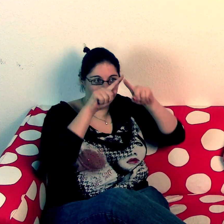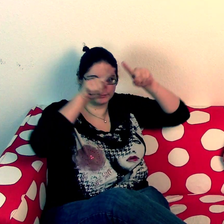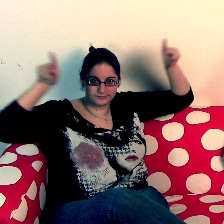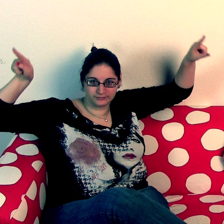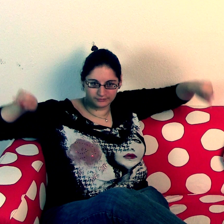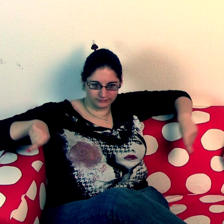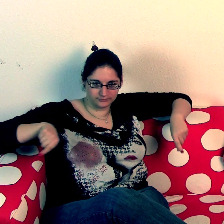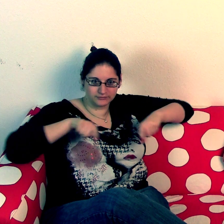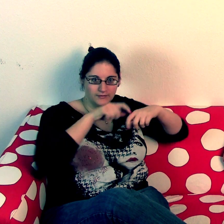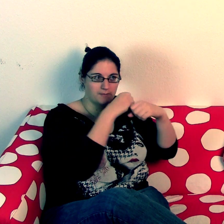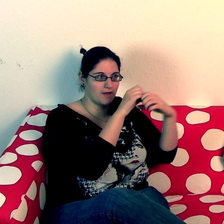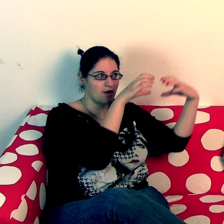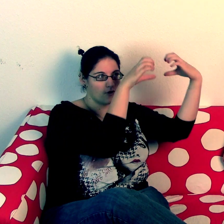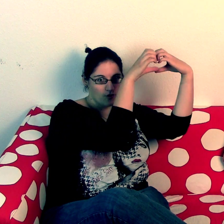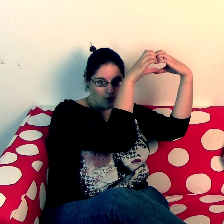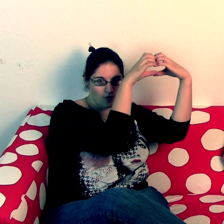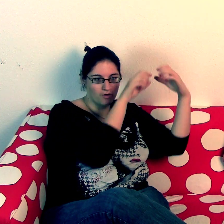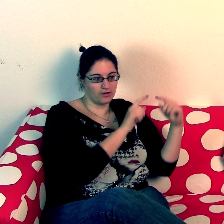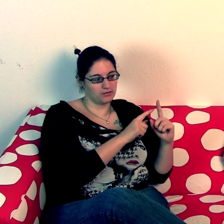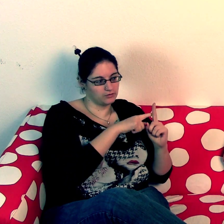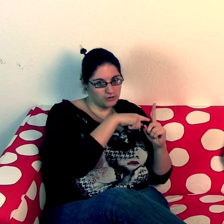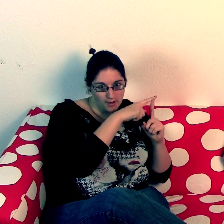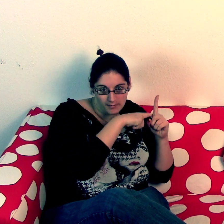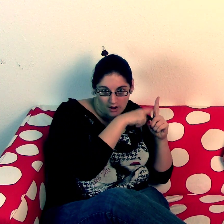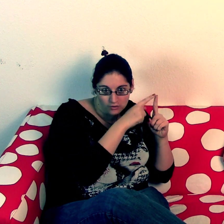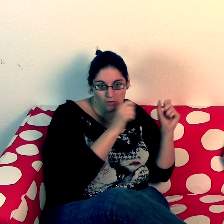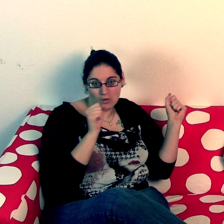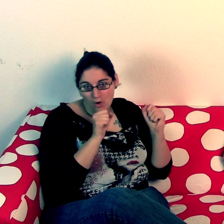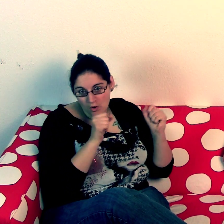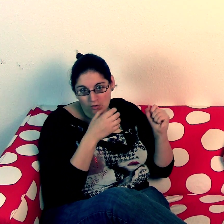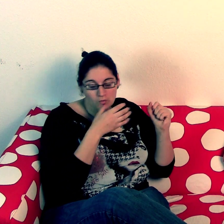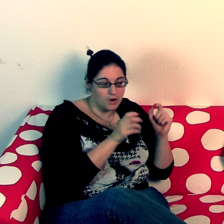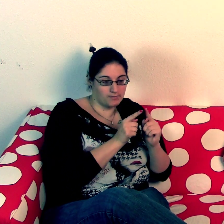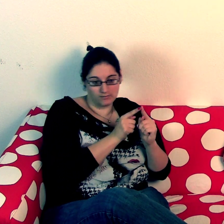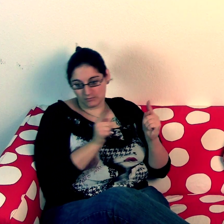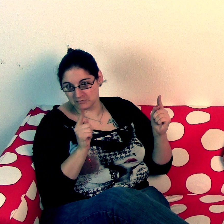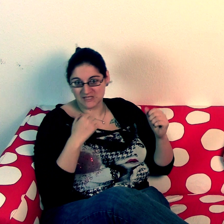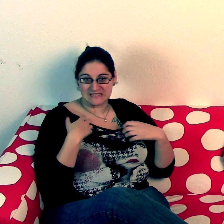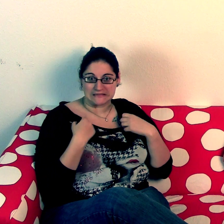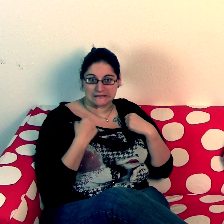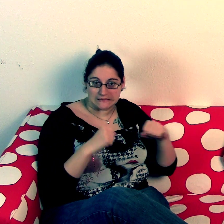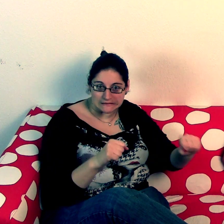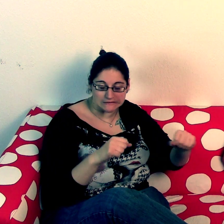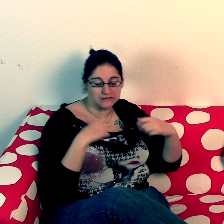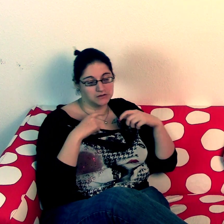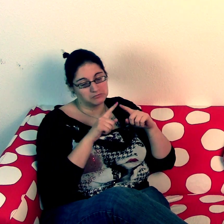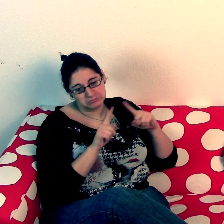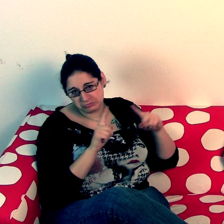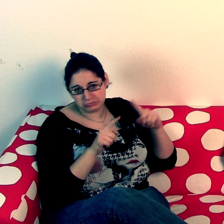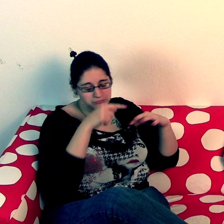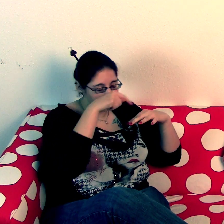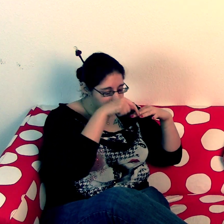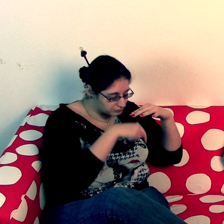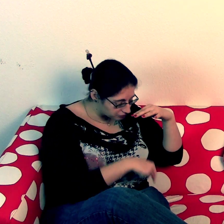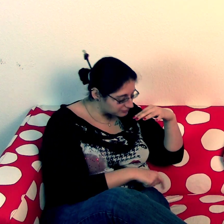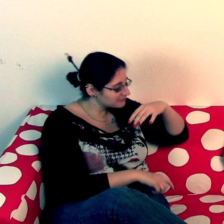The heart and food meter in the film along with the temperature meter and stress meter and so much more.